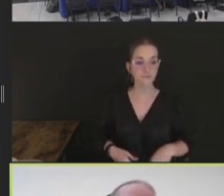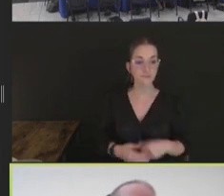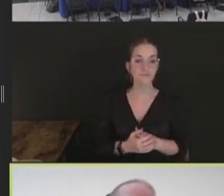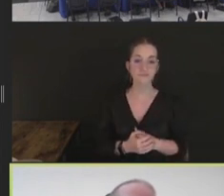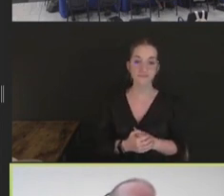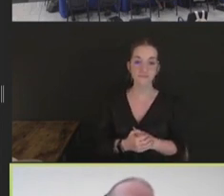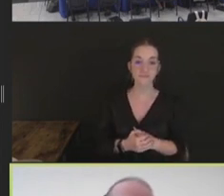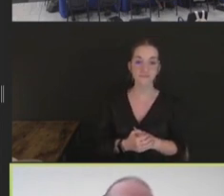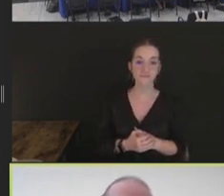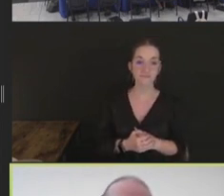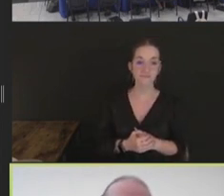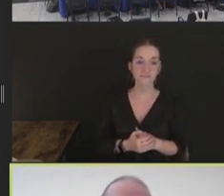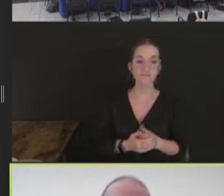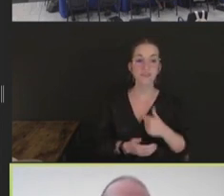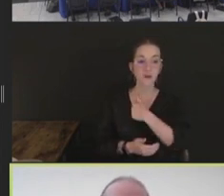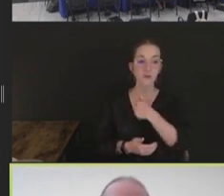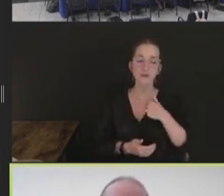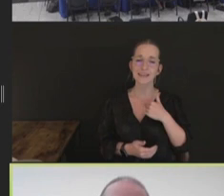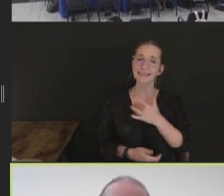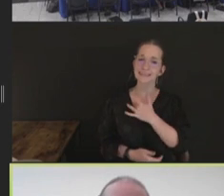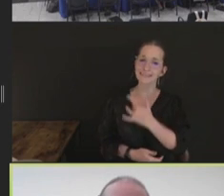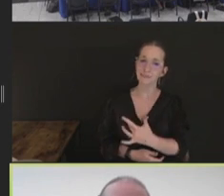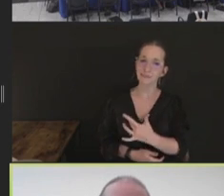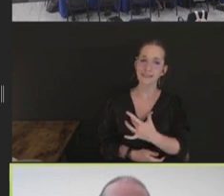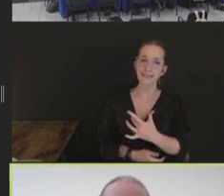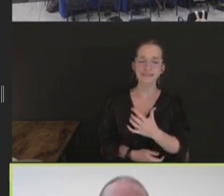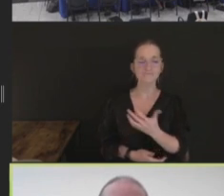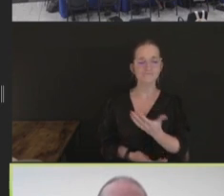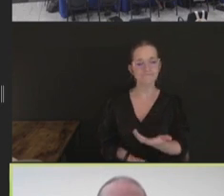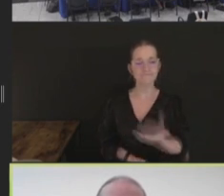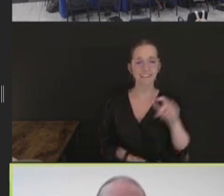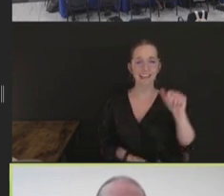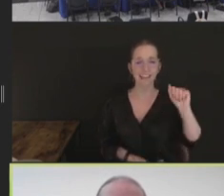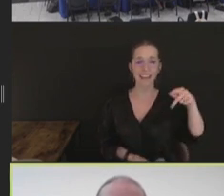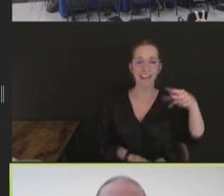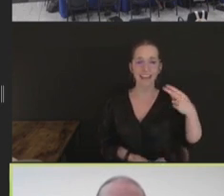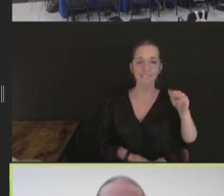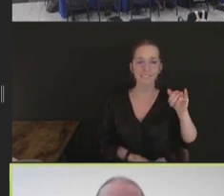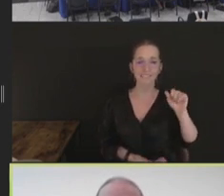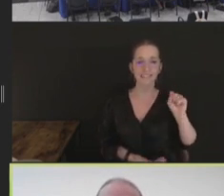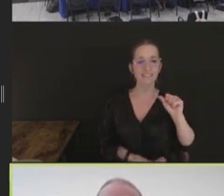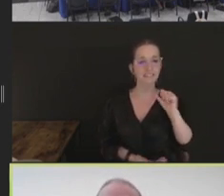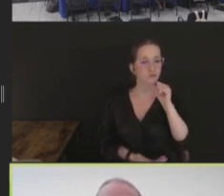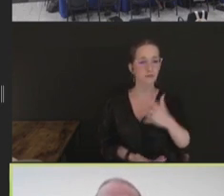We generally don't feel -- APHIS does not feel that vaccination by itself can control